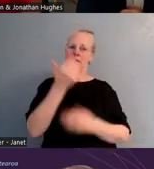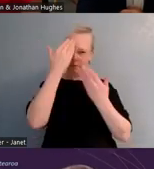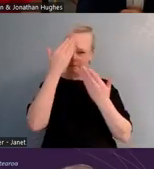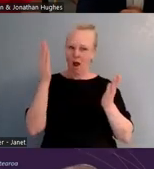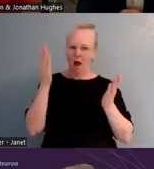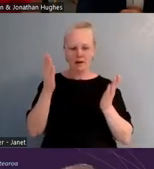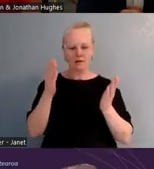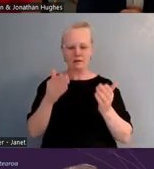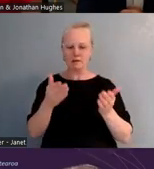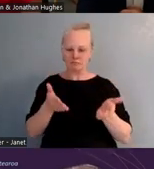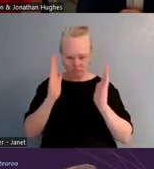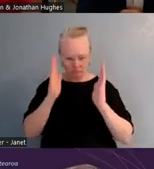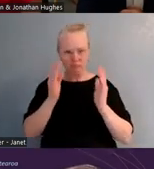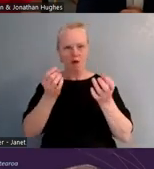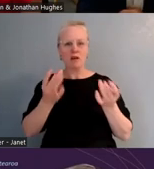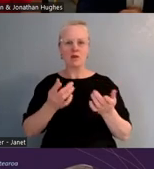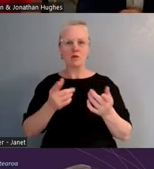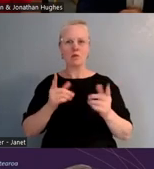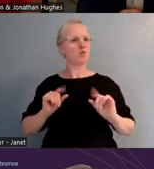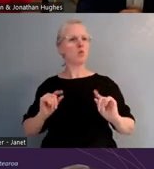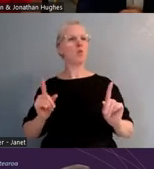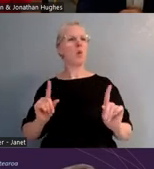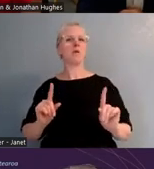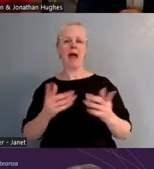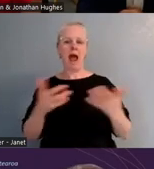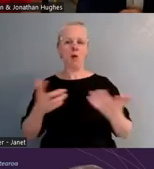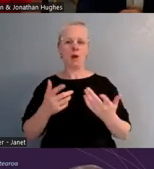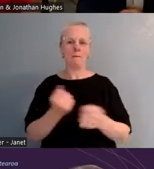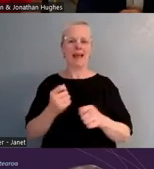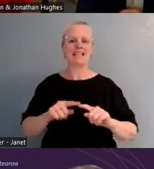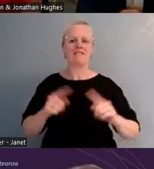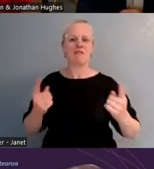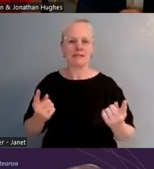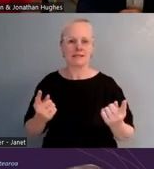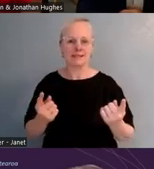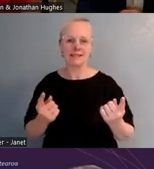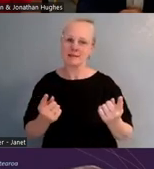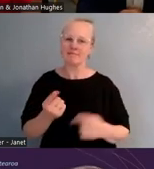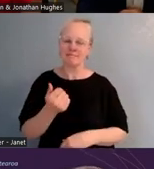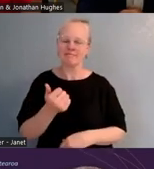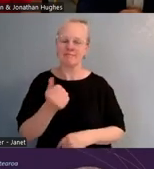and say, "What can we do to make a difference here? What can we do to make sure that our community is supported?"